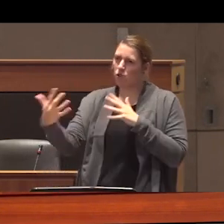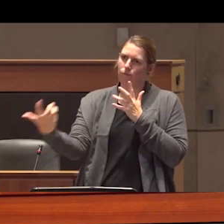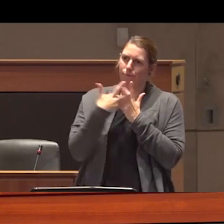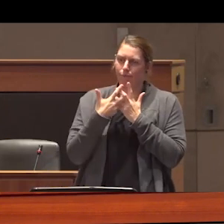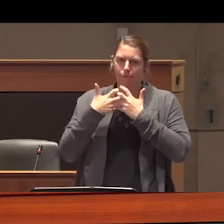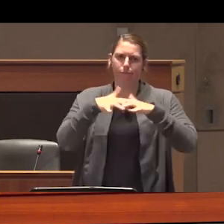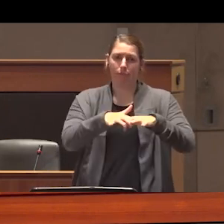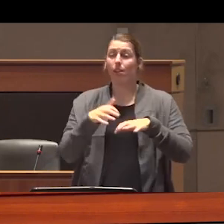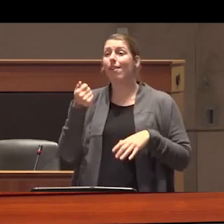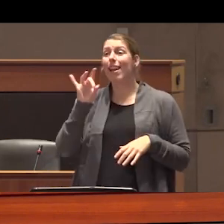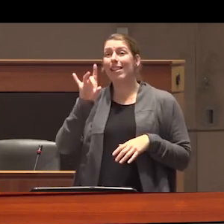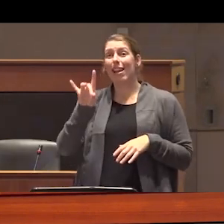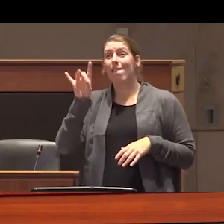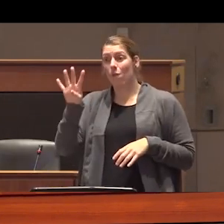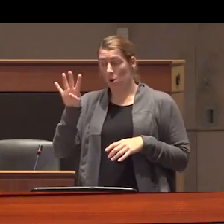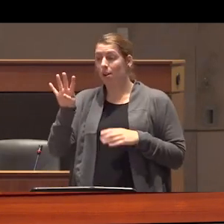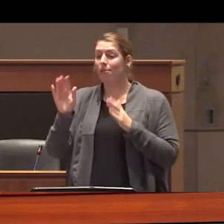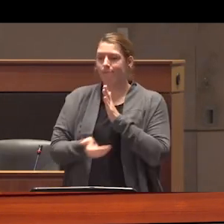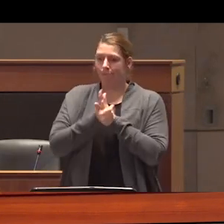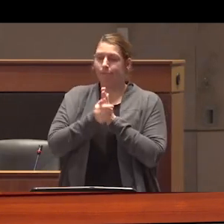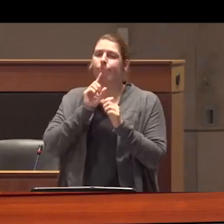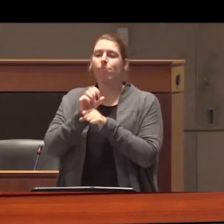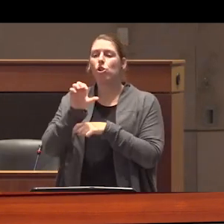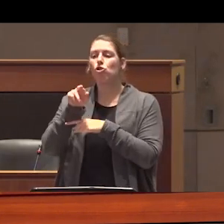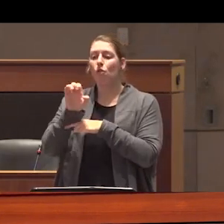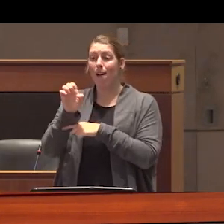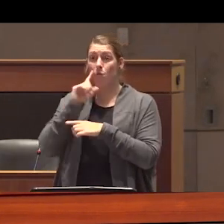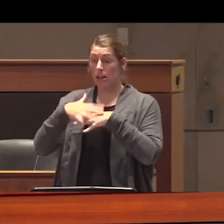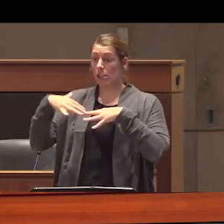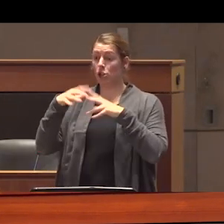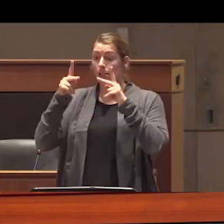and in 1884 it was amended to make it a crime for an indigenous person to purchase or consume